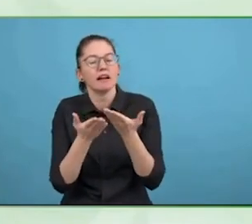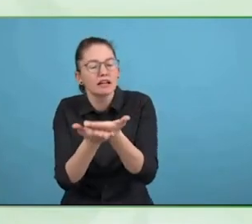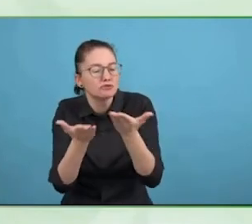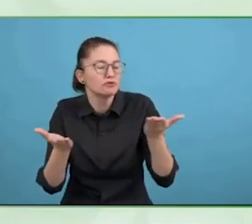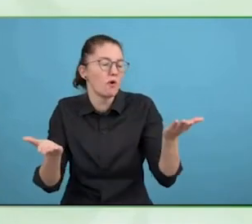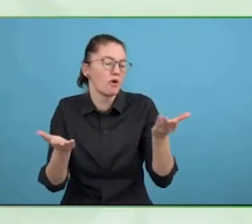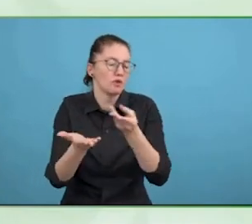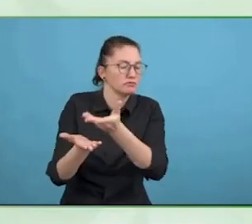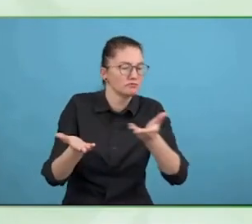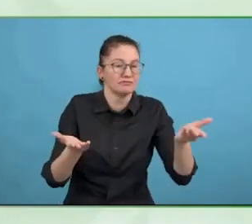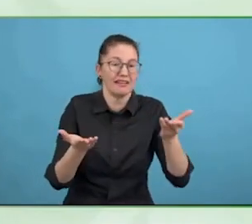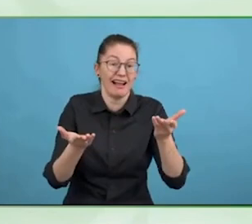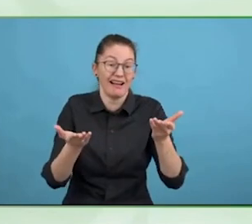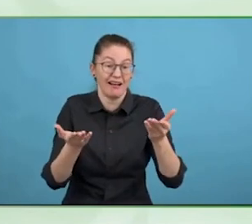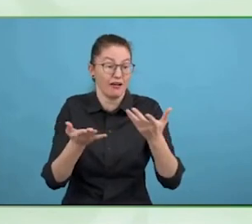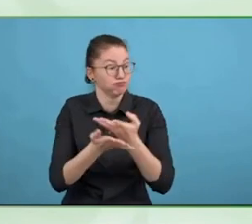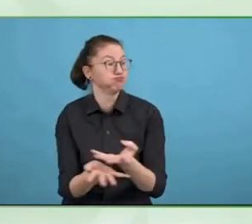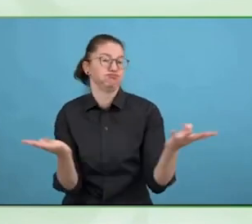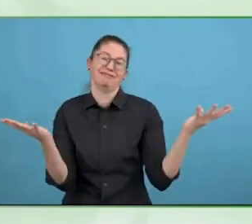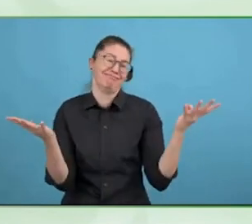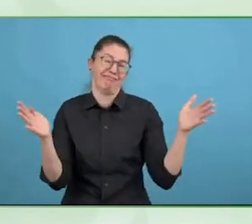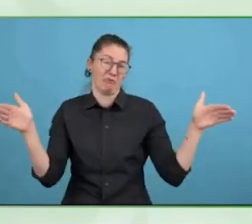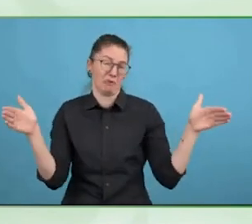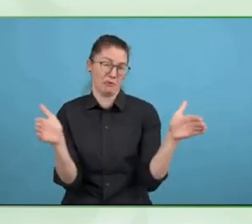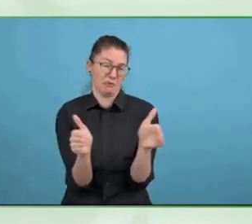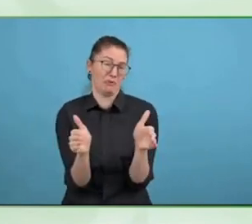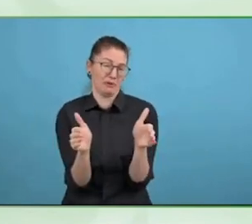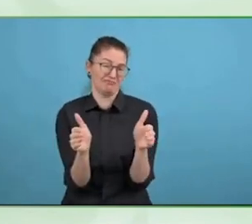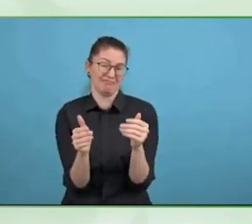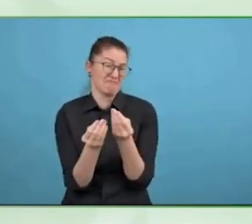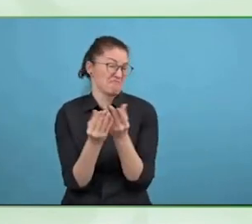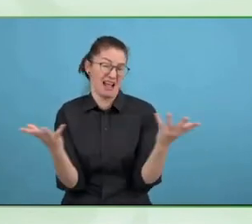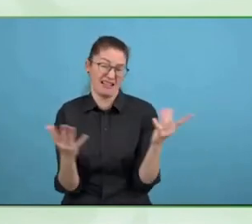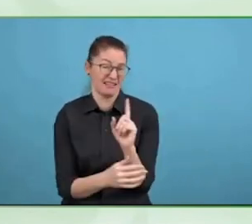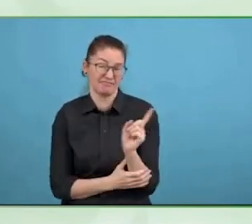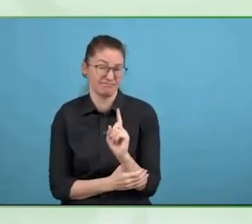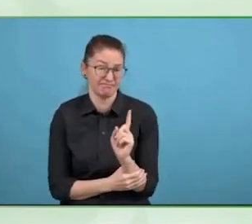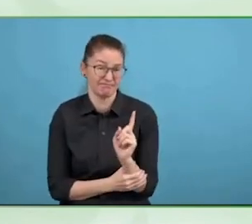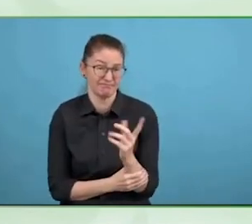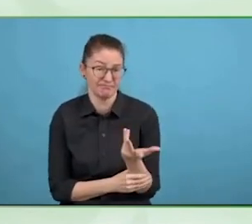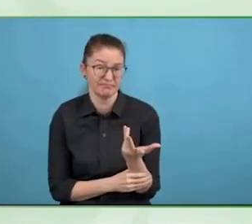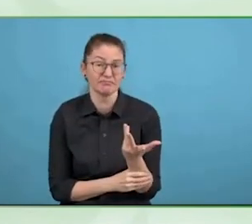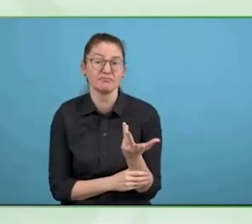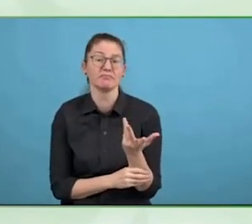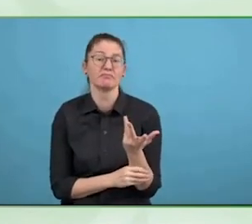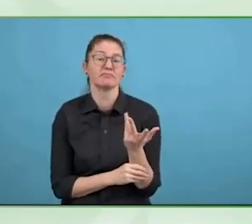What did you learn from that process? What are messages that might be important for the audience here.